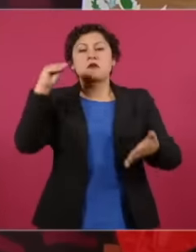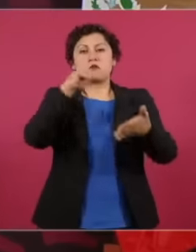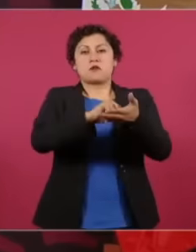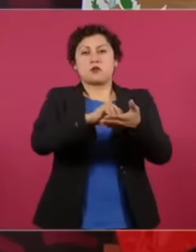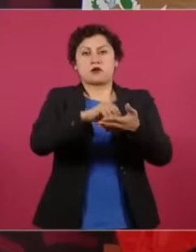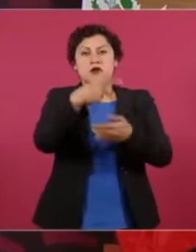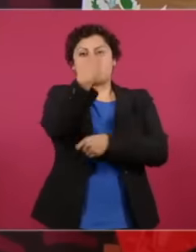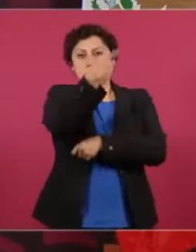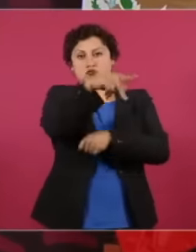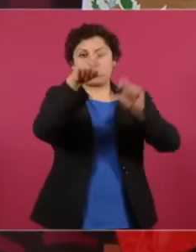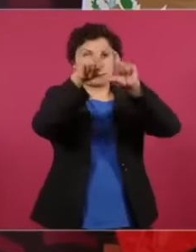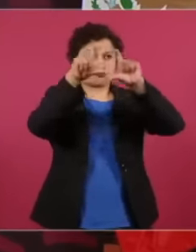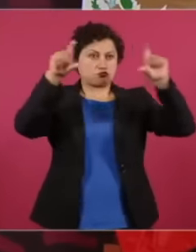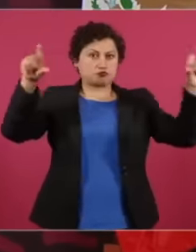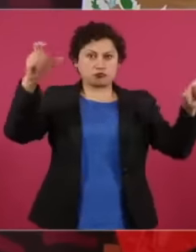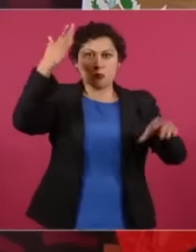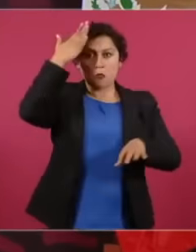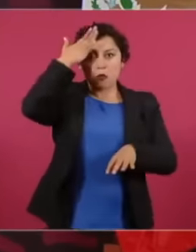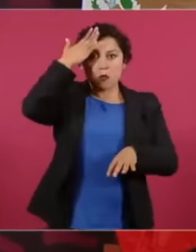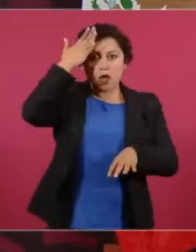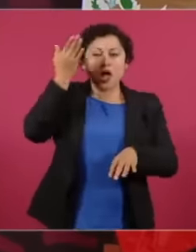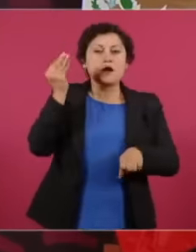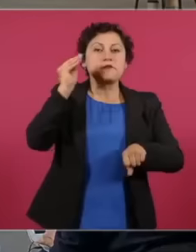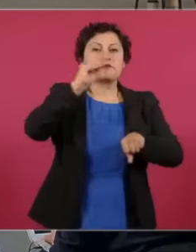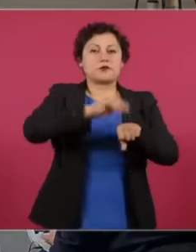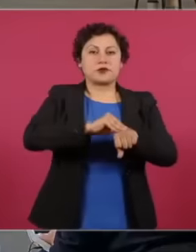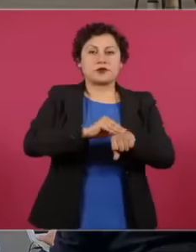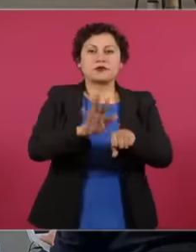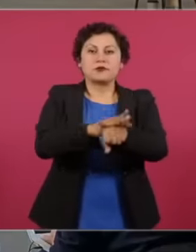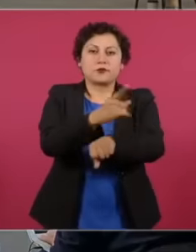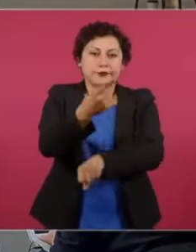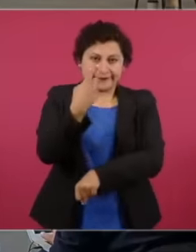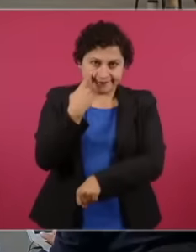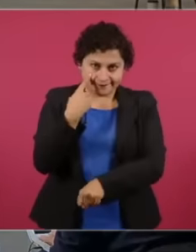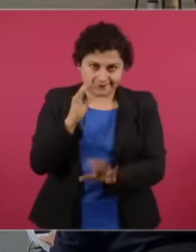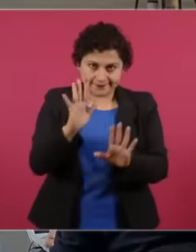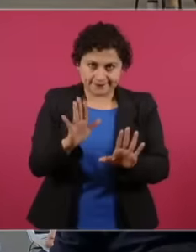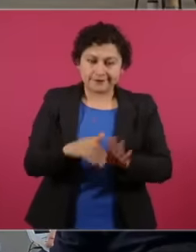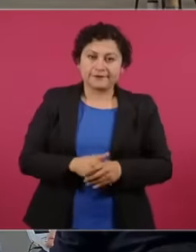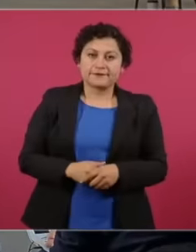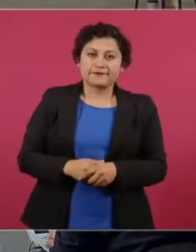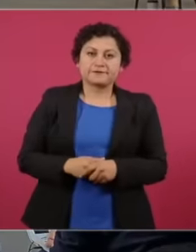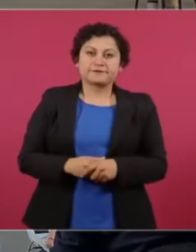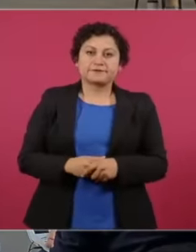see what the Mayan train has to do with it